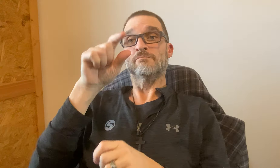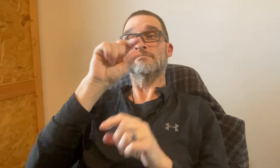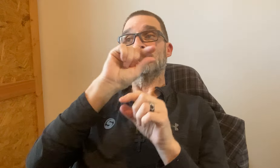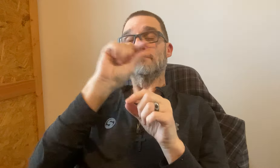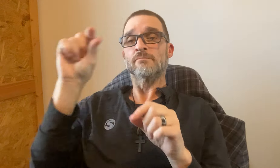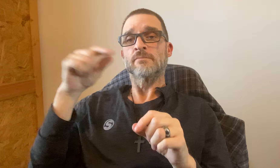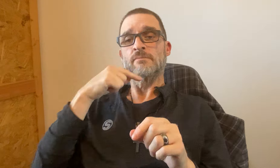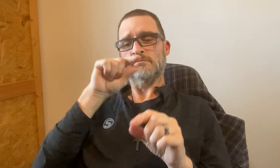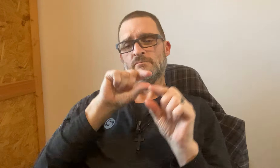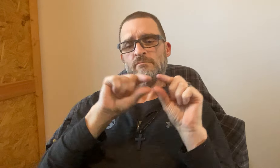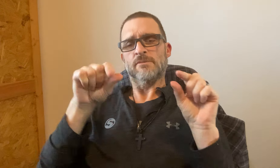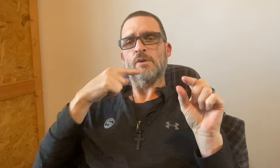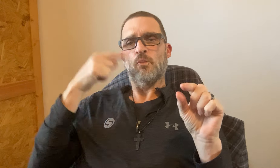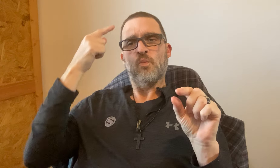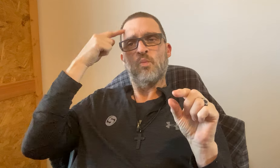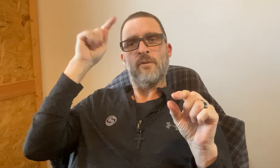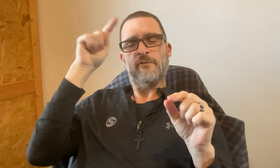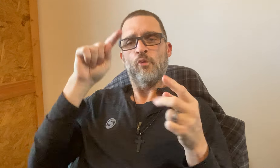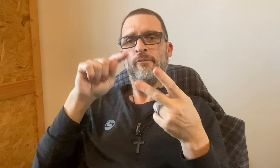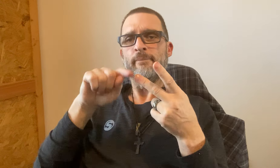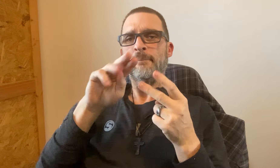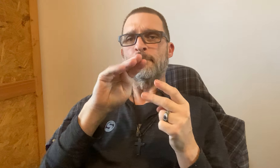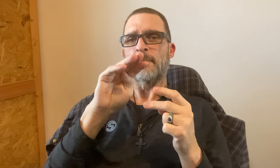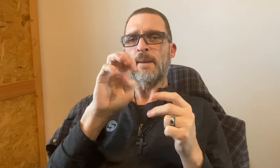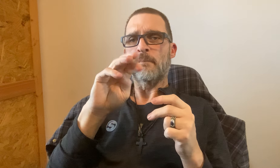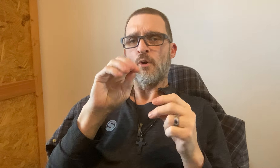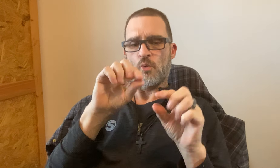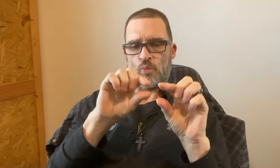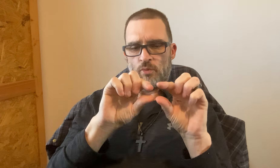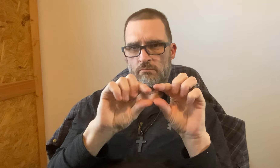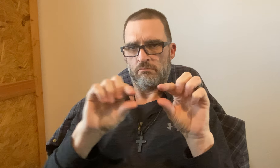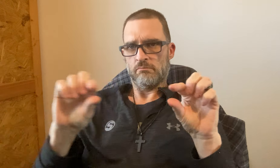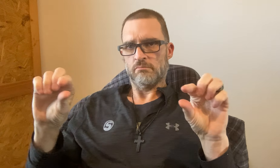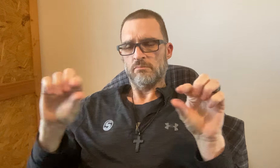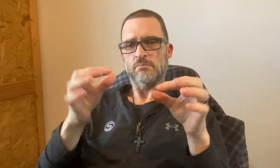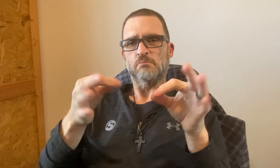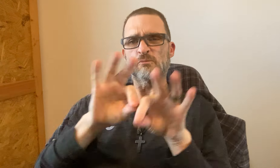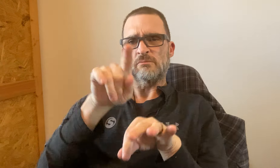Make sure you put in where it says "What for" or "Memo" box